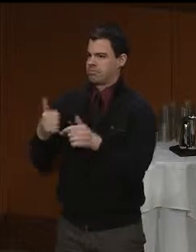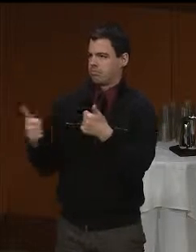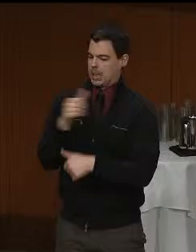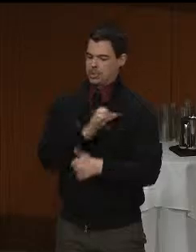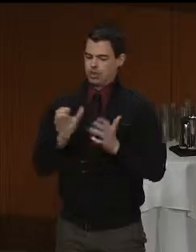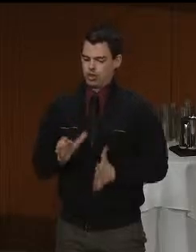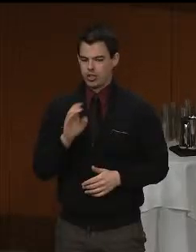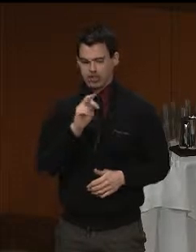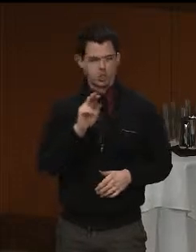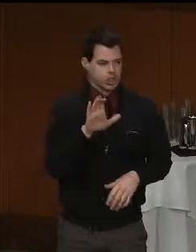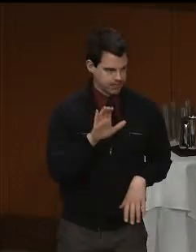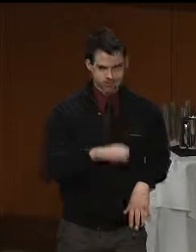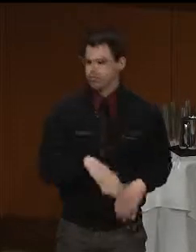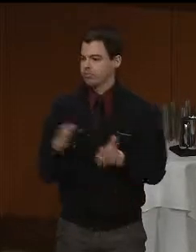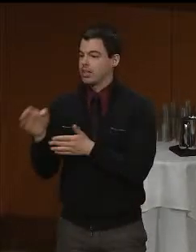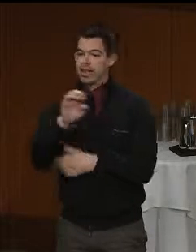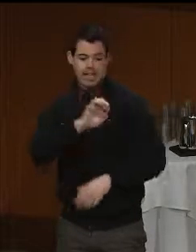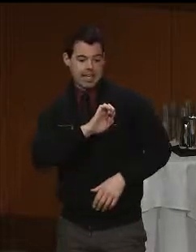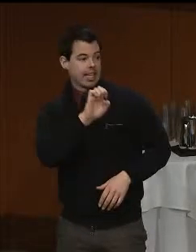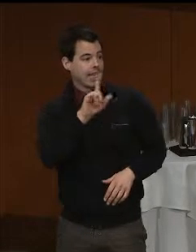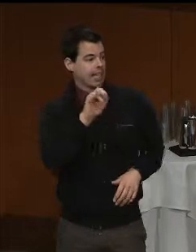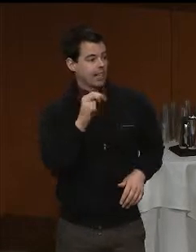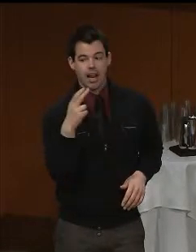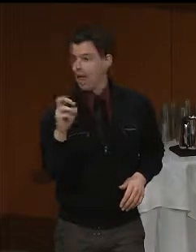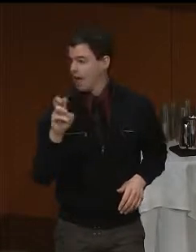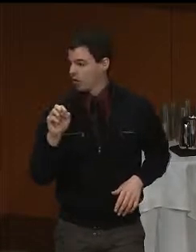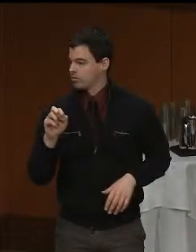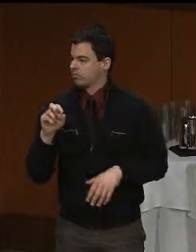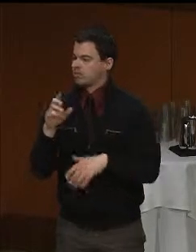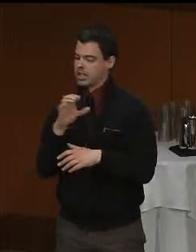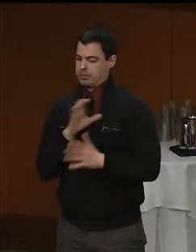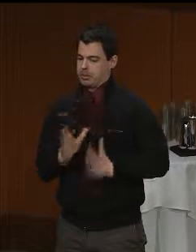Elin Howe, Commissioner of the Department of Developmental Services, and Heidi Reed